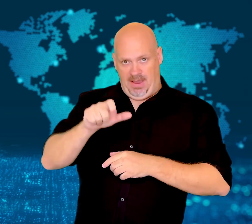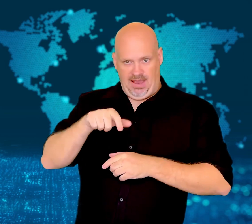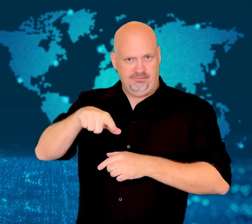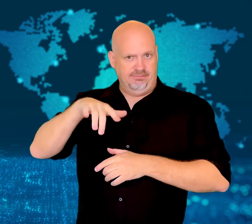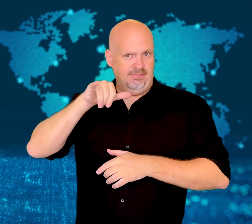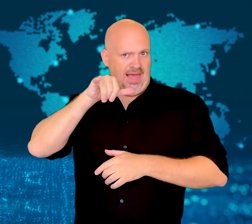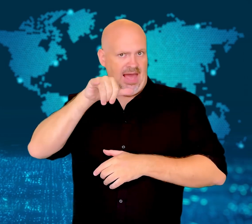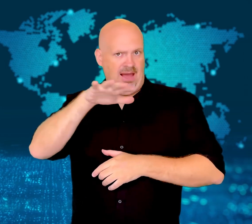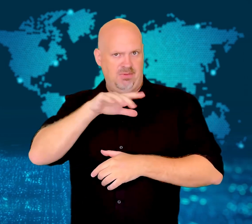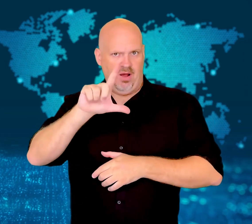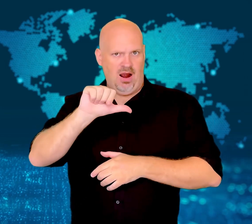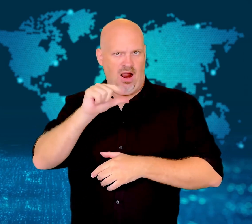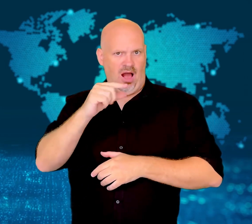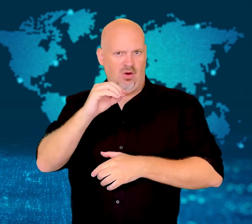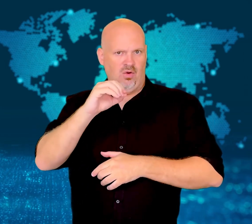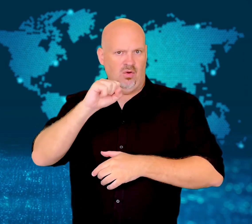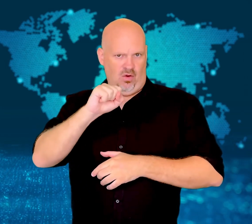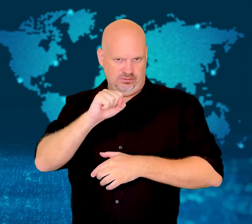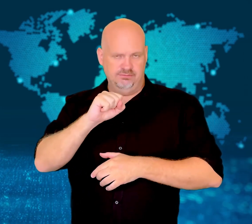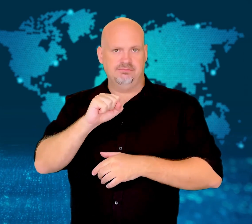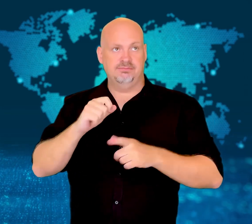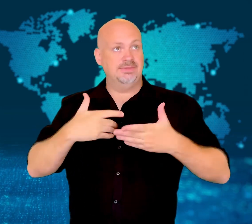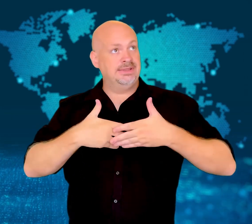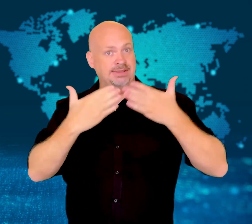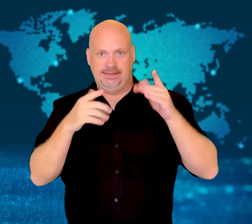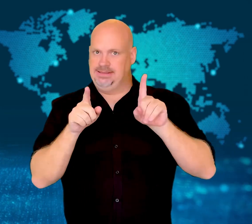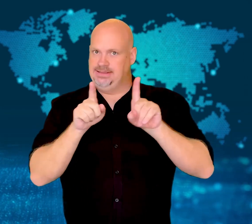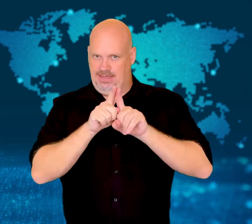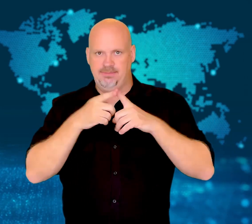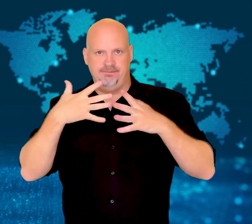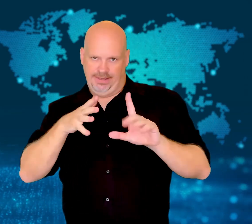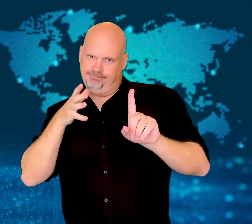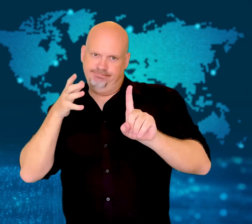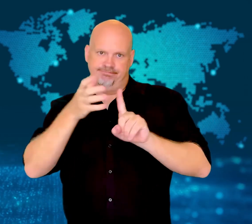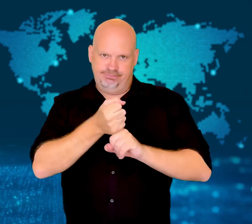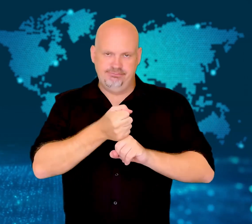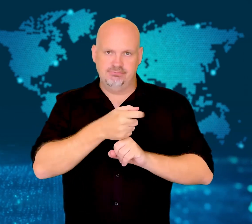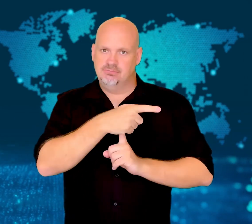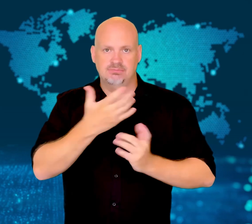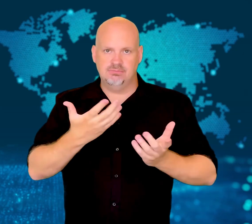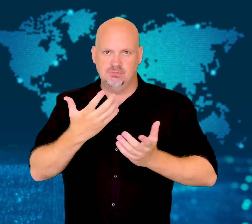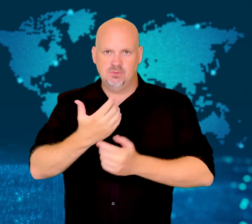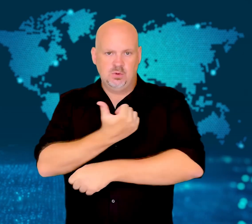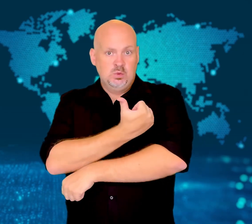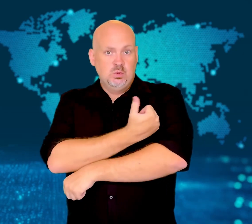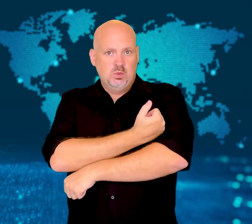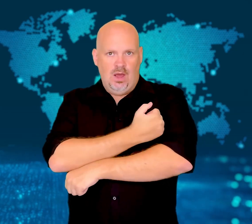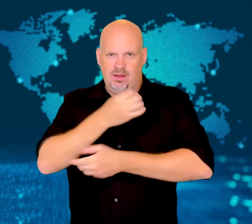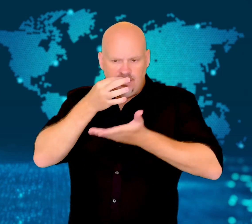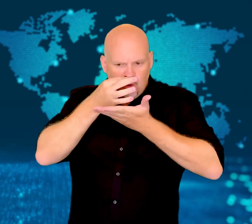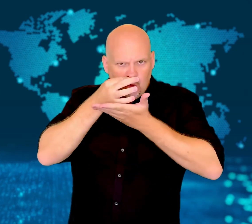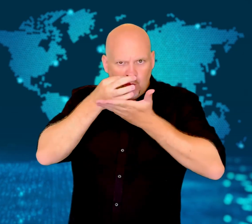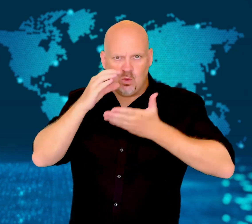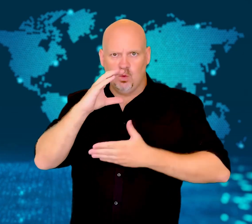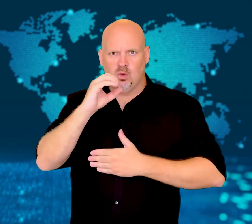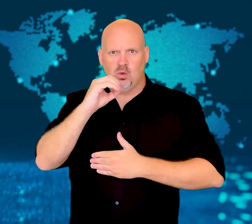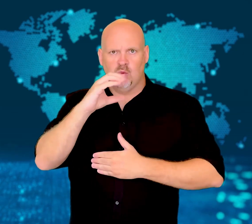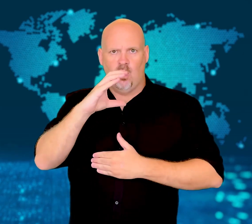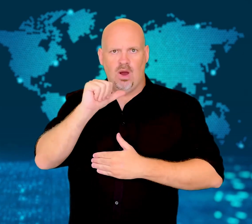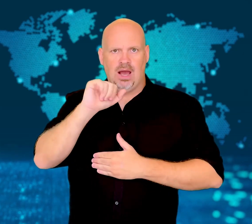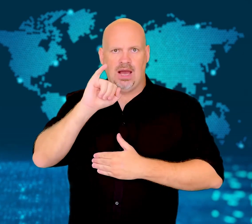Another man at the Lagos Airport was also arrested on the same day